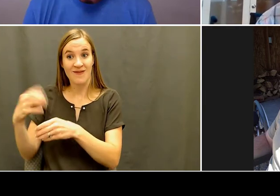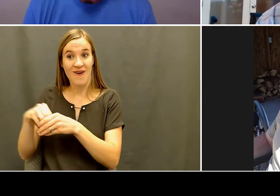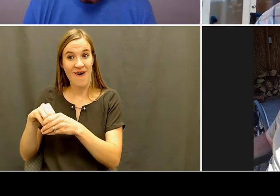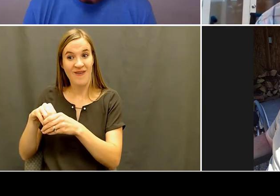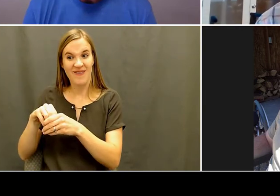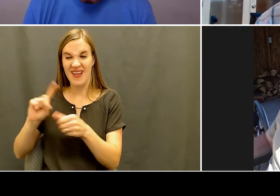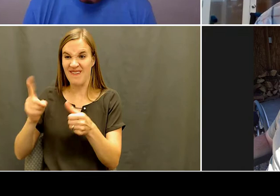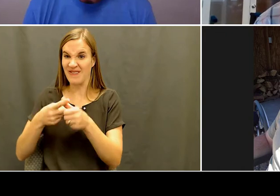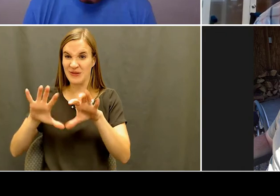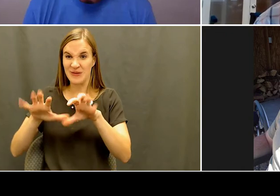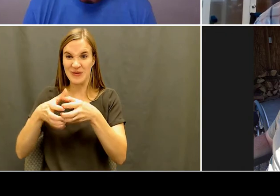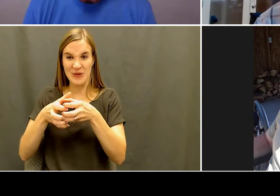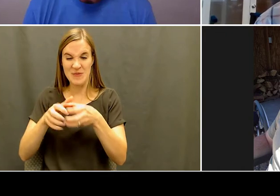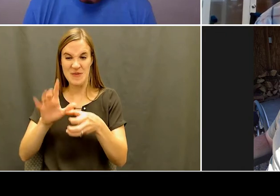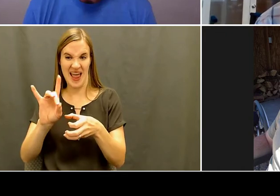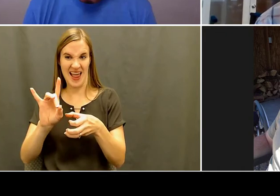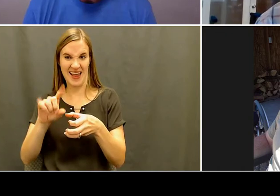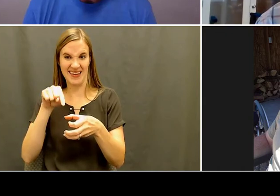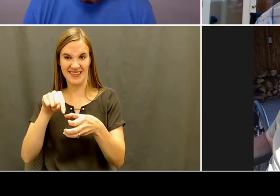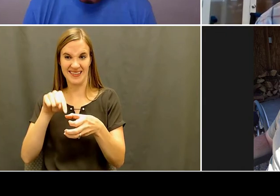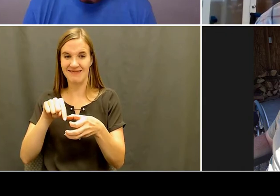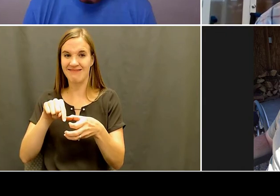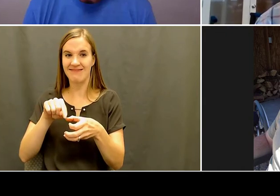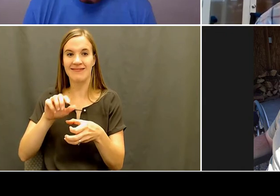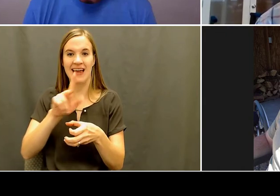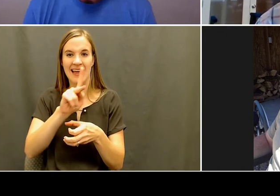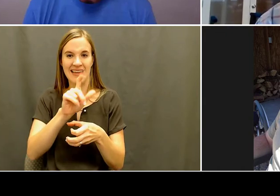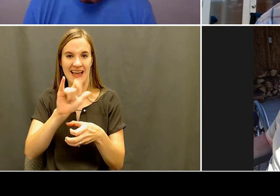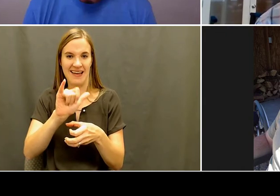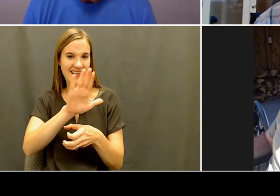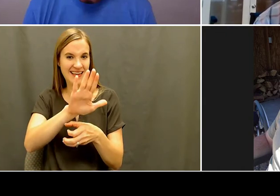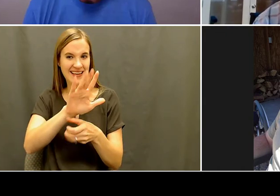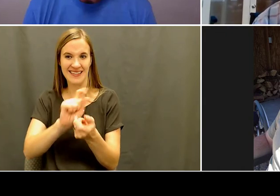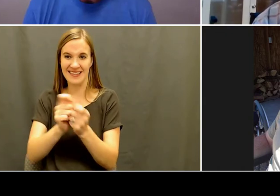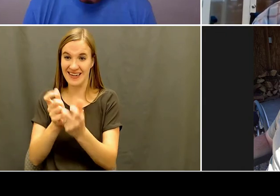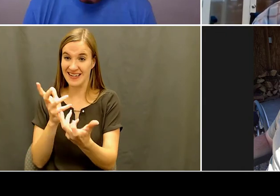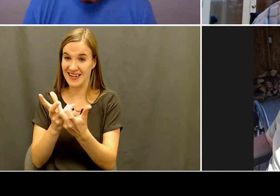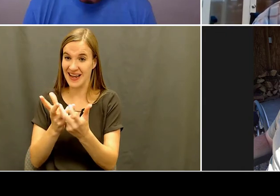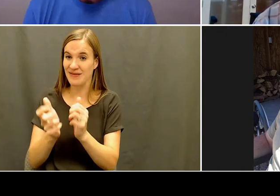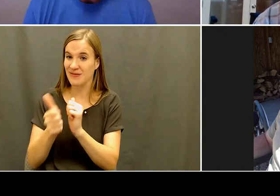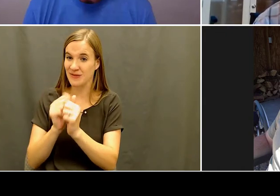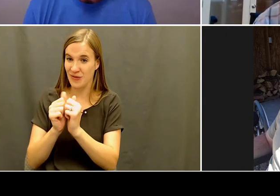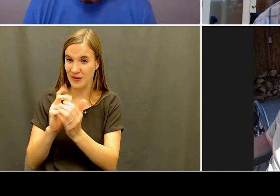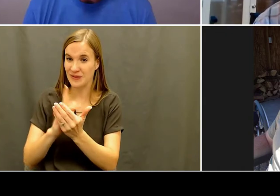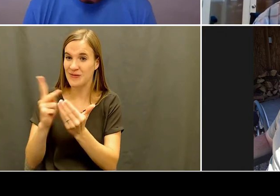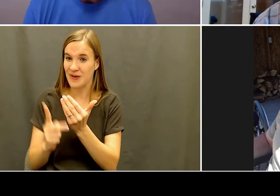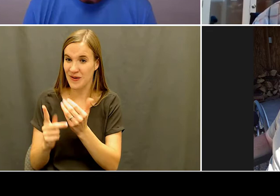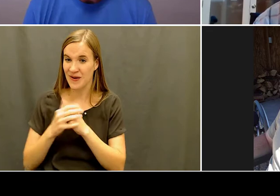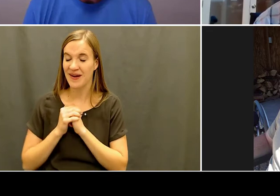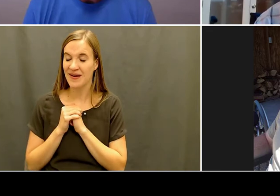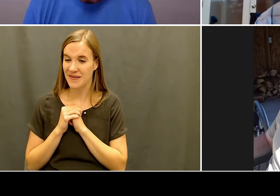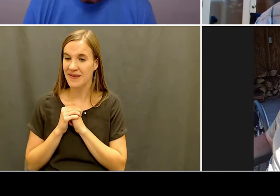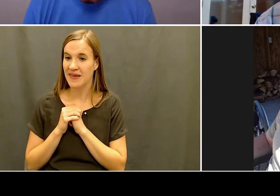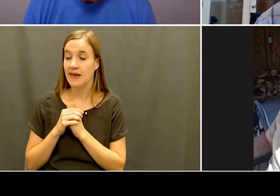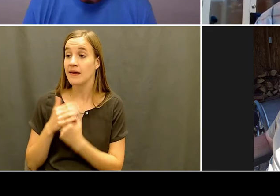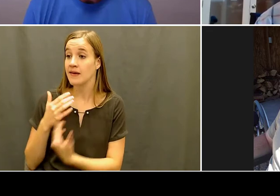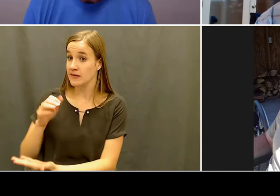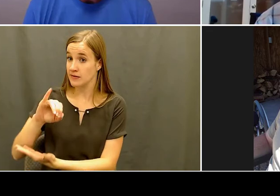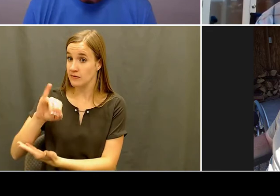that experience. And and kind of how it changed your life and what you were able to do through and after that